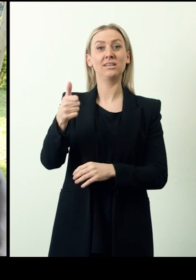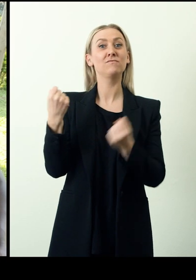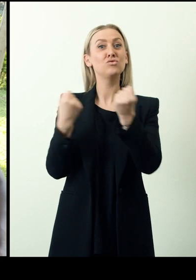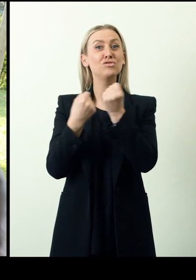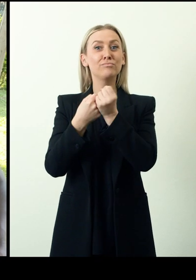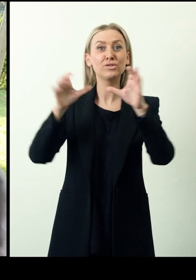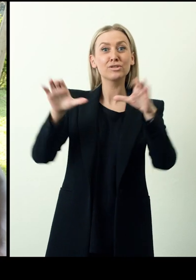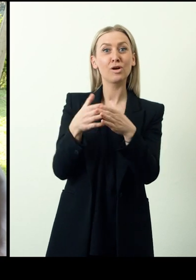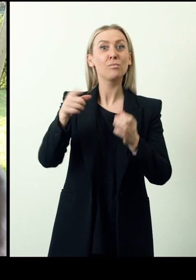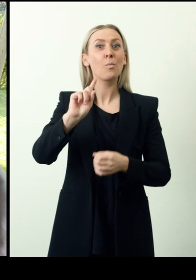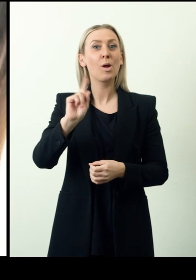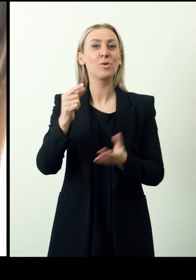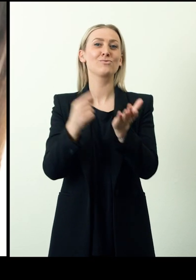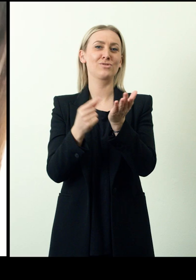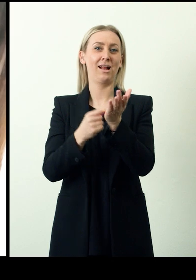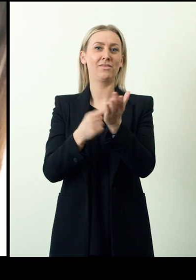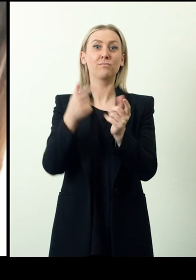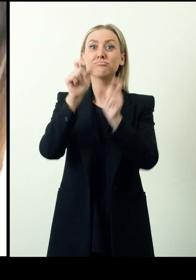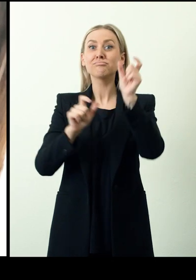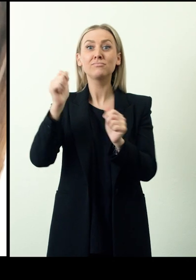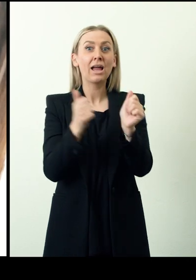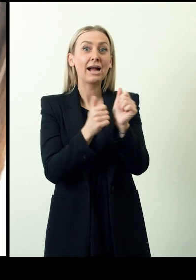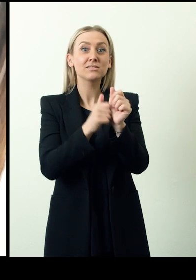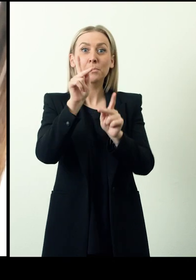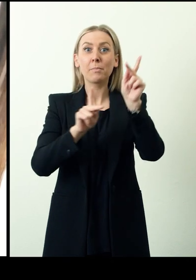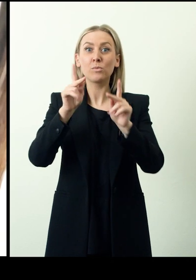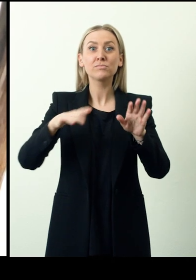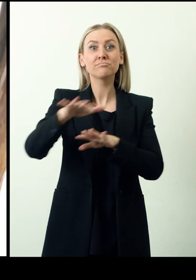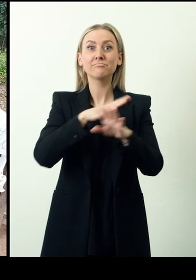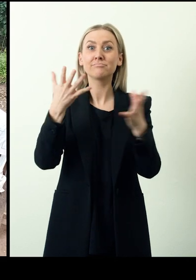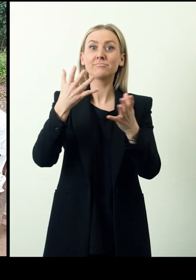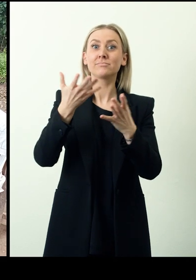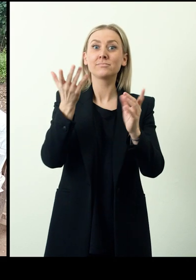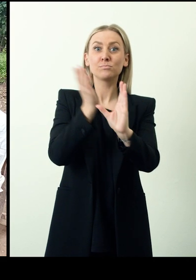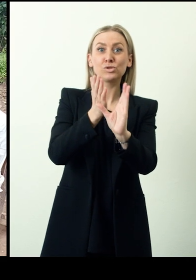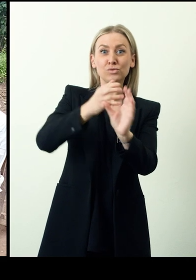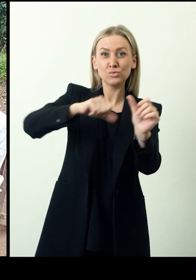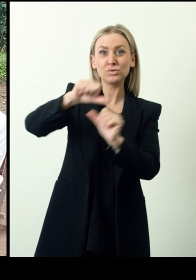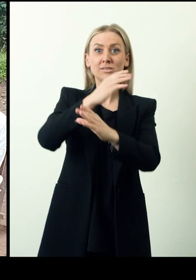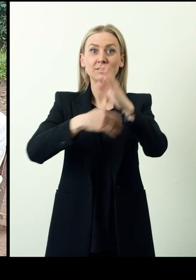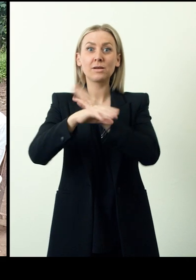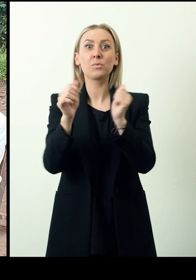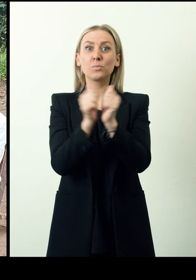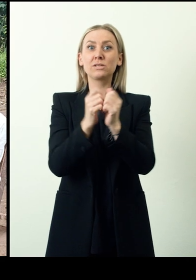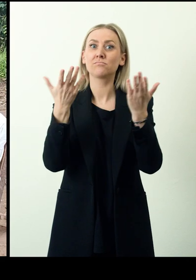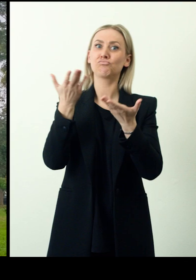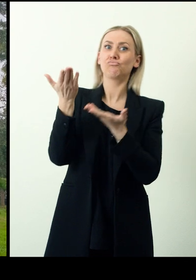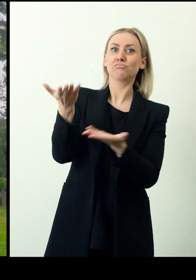Since 2017, the National Self Advocacy in Uganda has been assisting people with psychosocial disabilities with